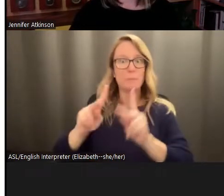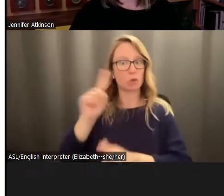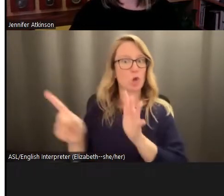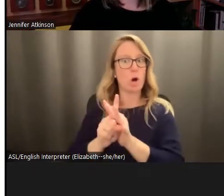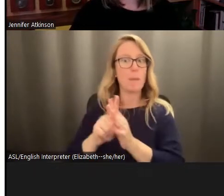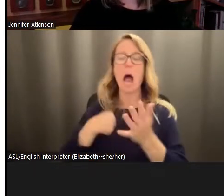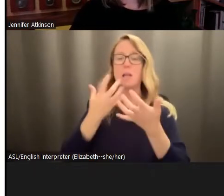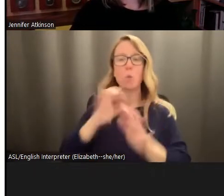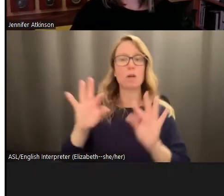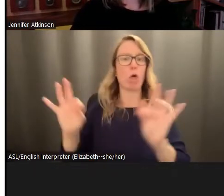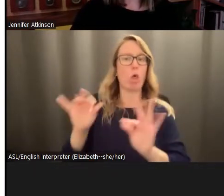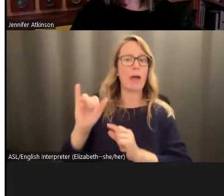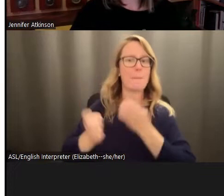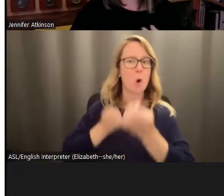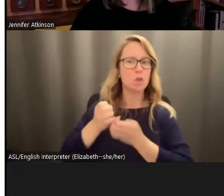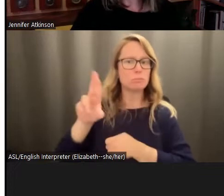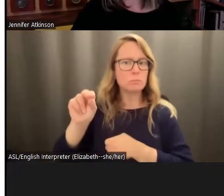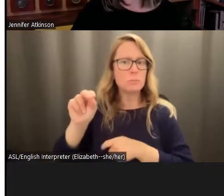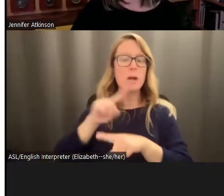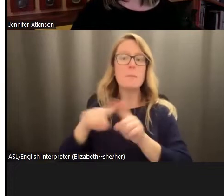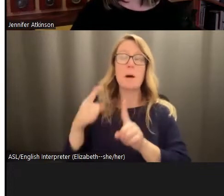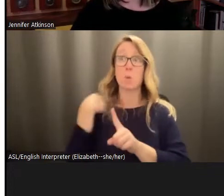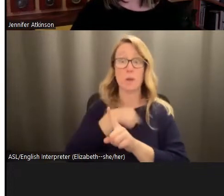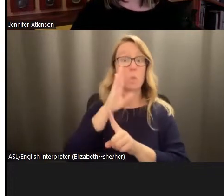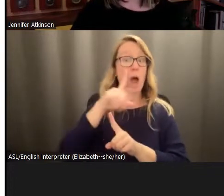emotion. But we are going to have to keep doing the work on